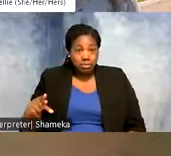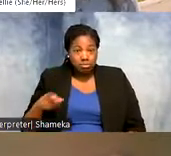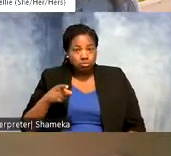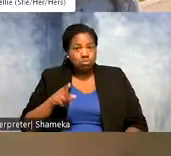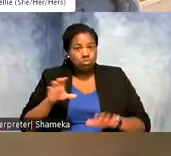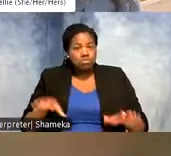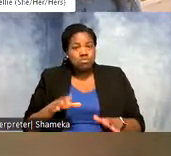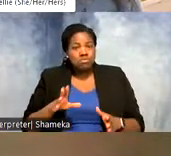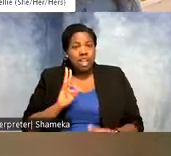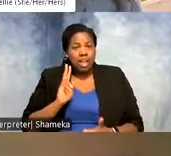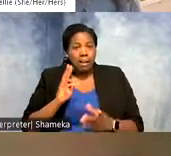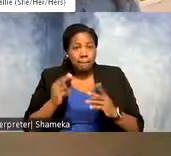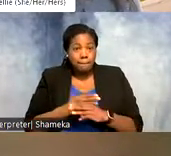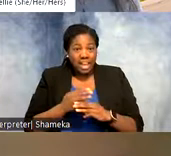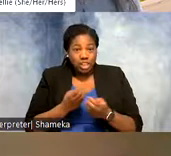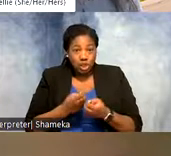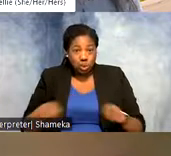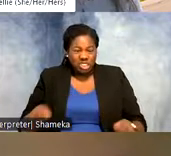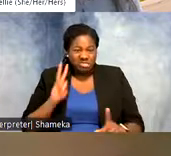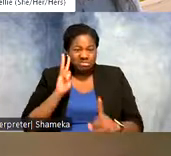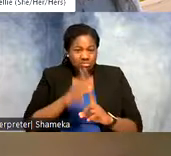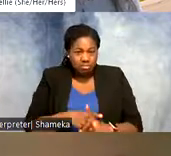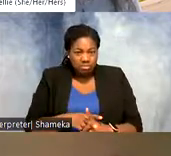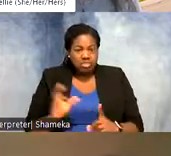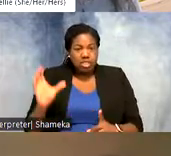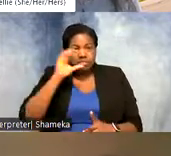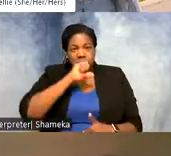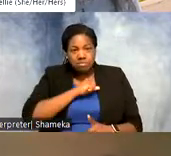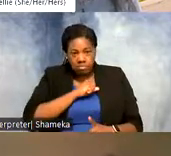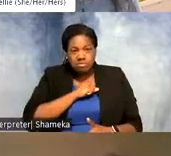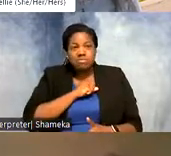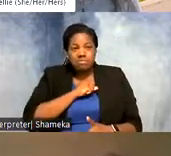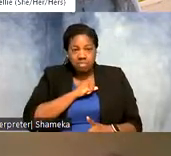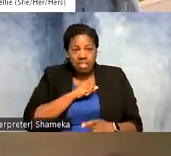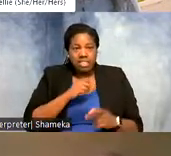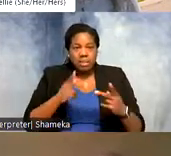math equations to the data to estimate the most likely location the bird is during the day,